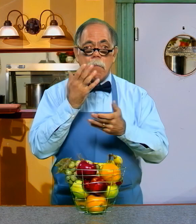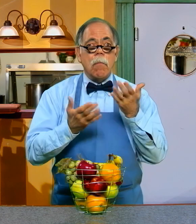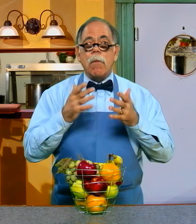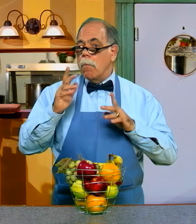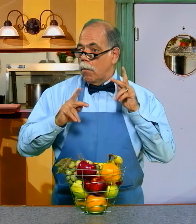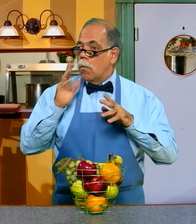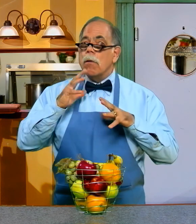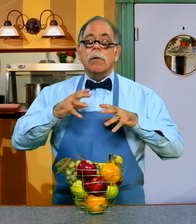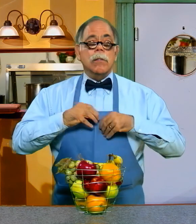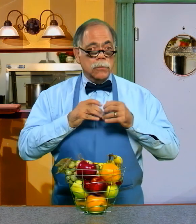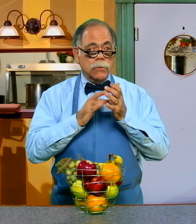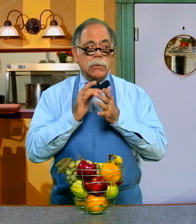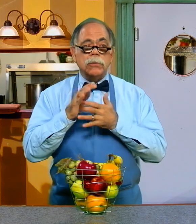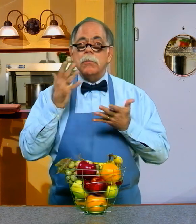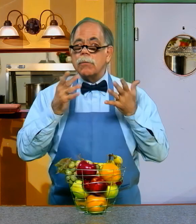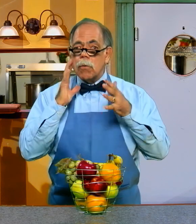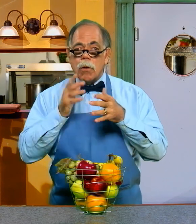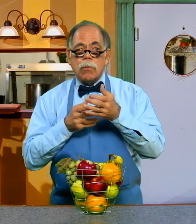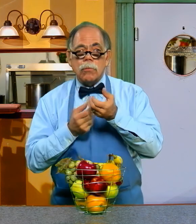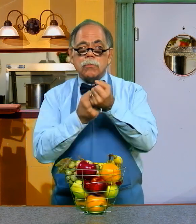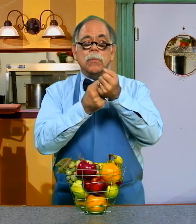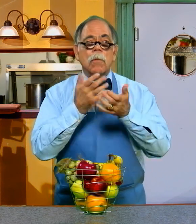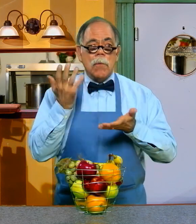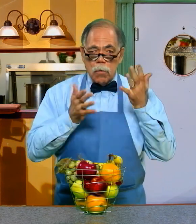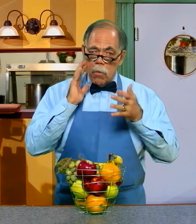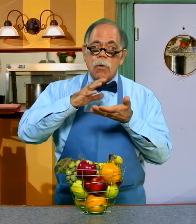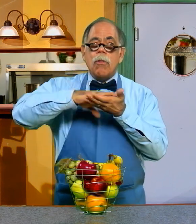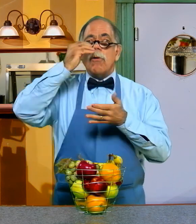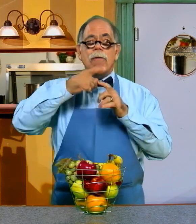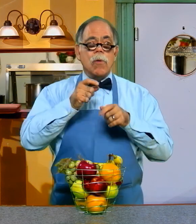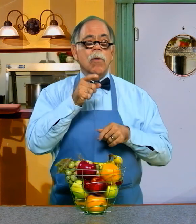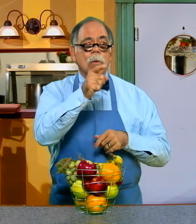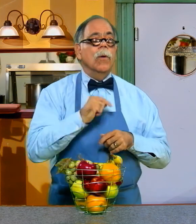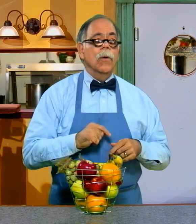AND MAYBE ACCEPT JESUS, TOO, AND LEARN FROM YOU.